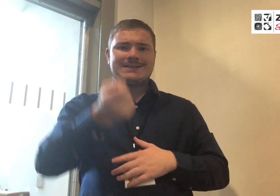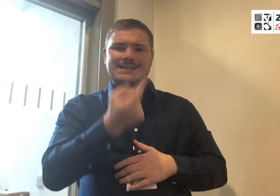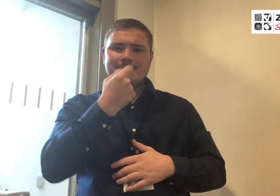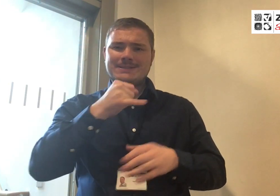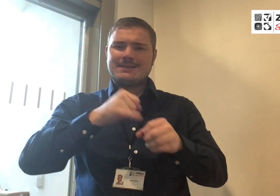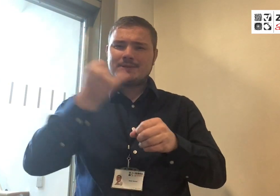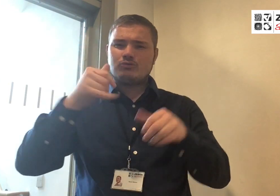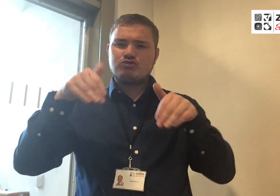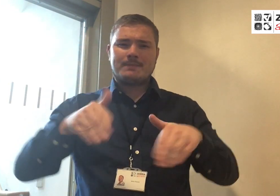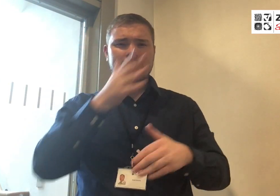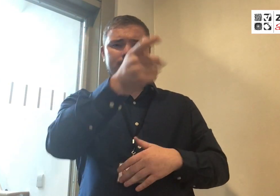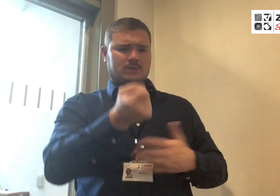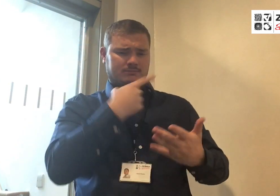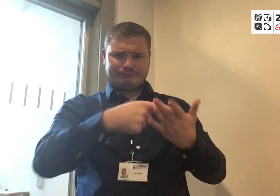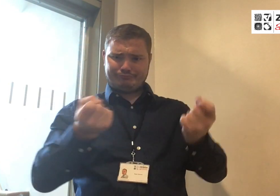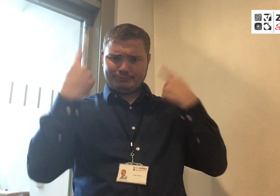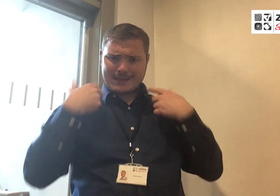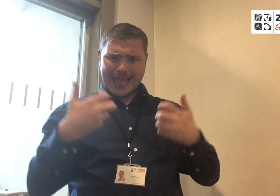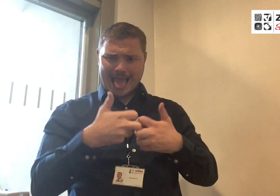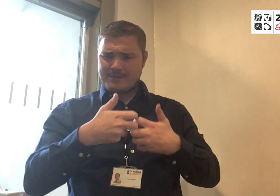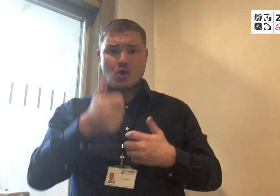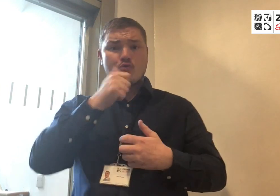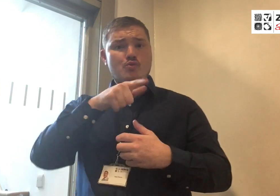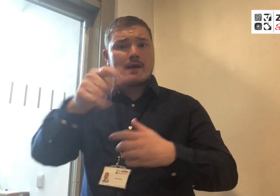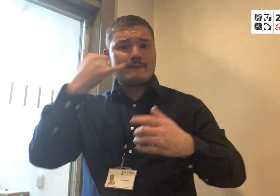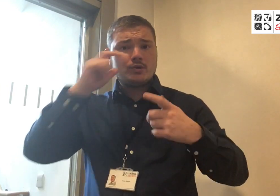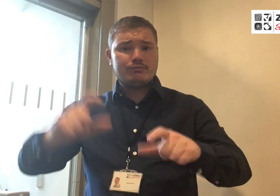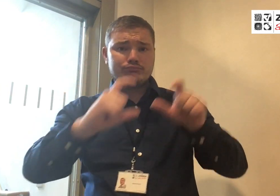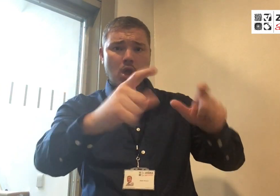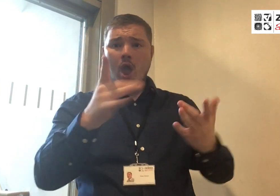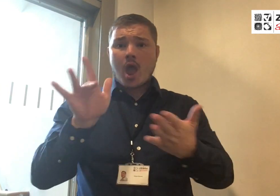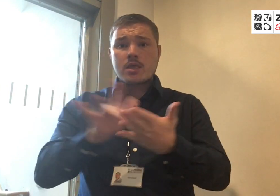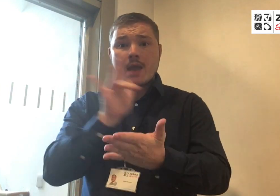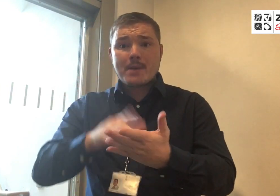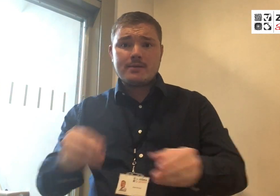sometimes faced by deaf people in the GP’s surgery or at the pharmacy